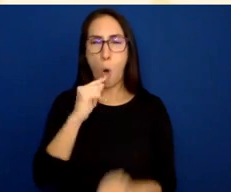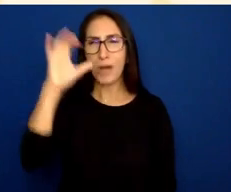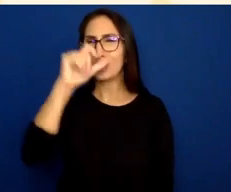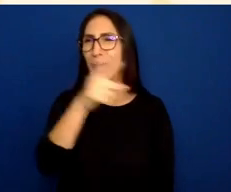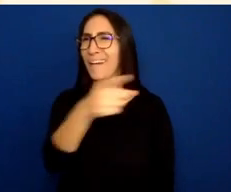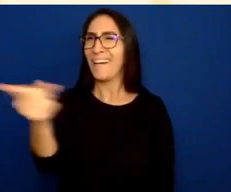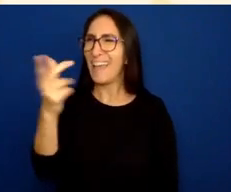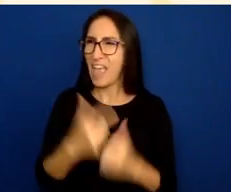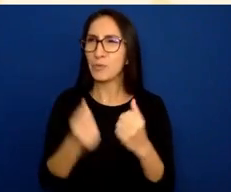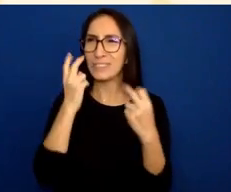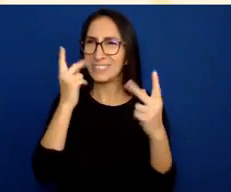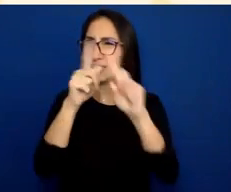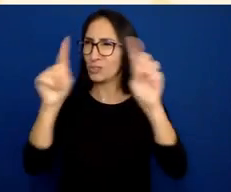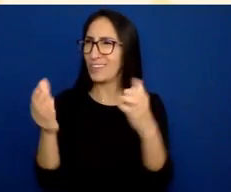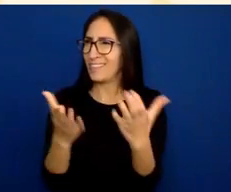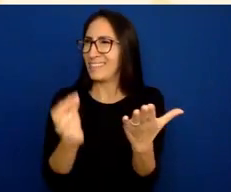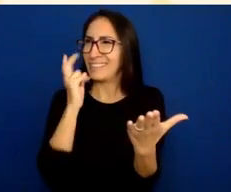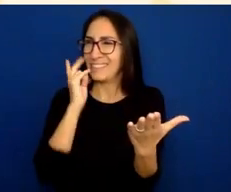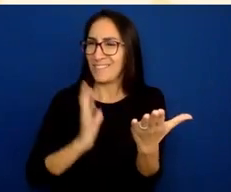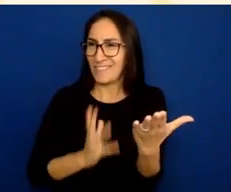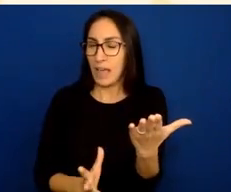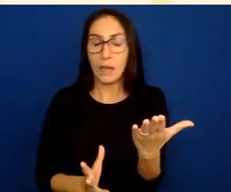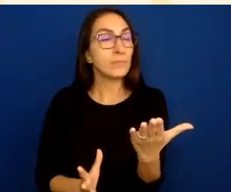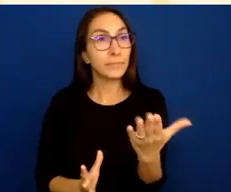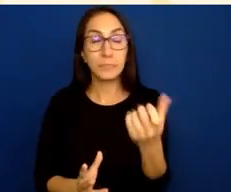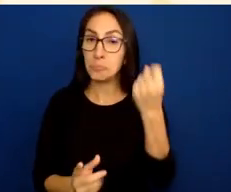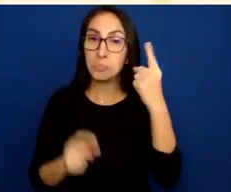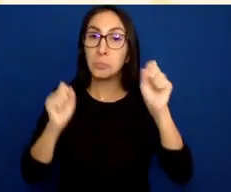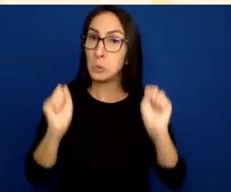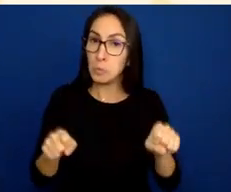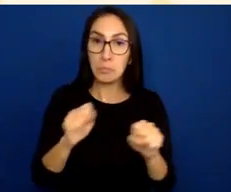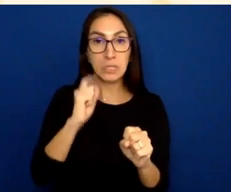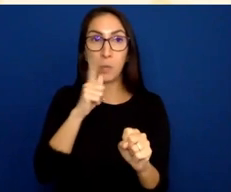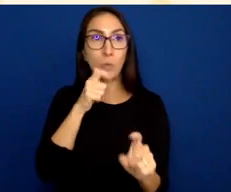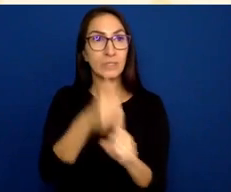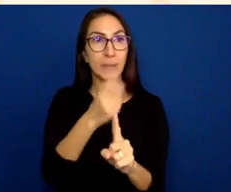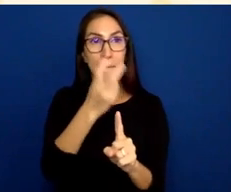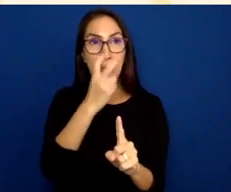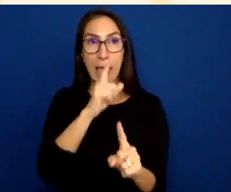Again, it could be somebody who's blind and literally cannot see your screen, or it could be somebody